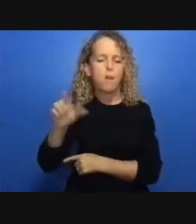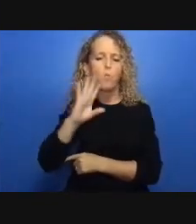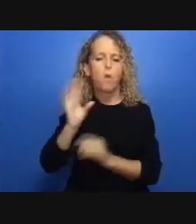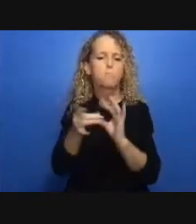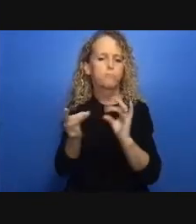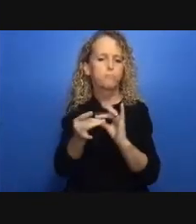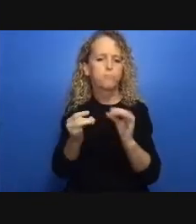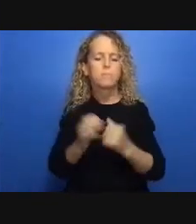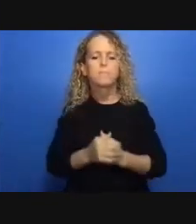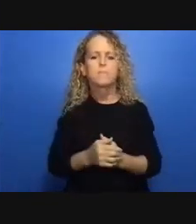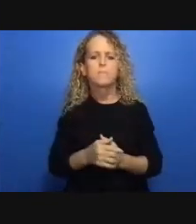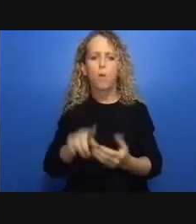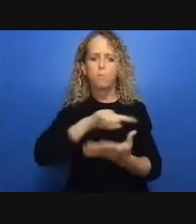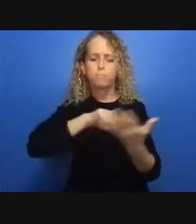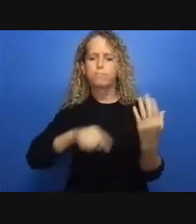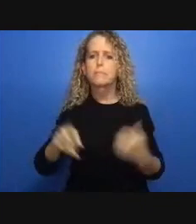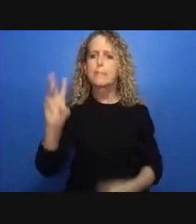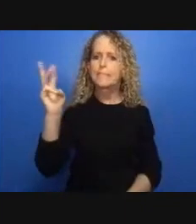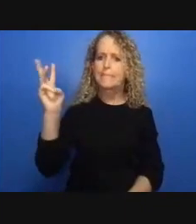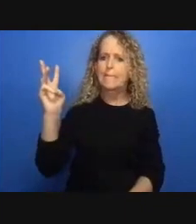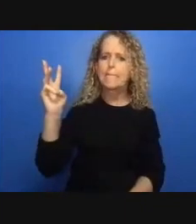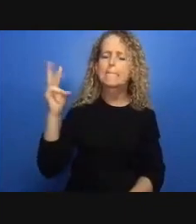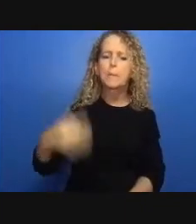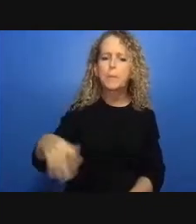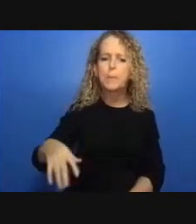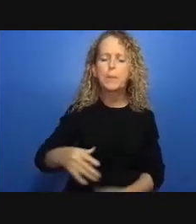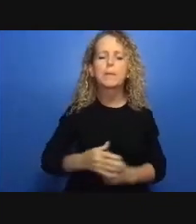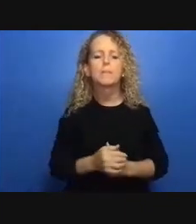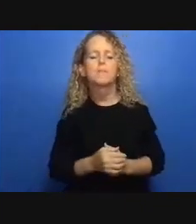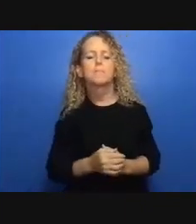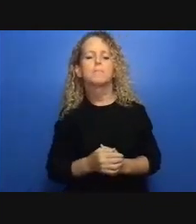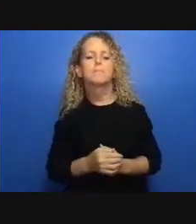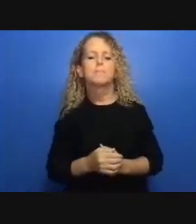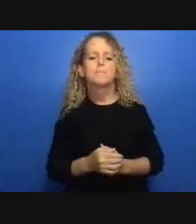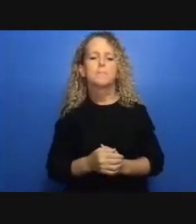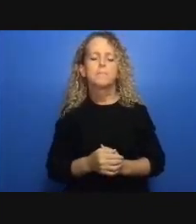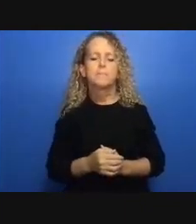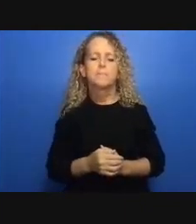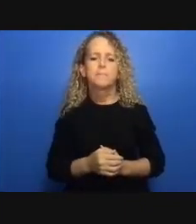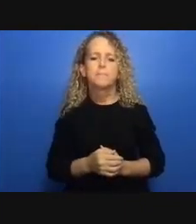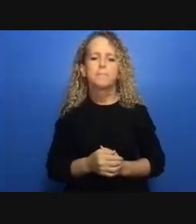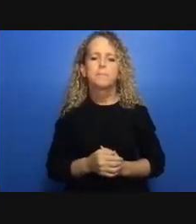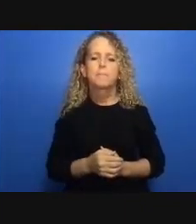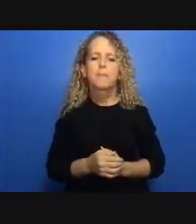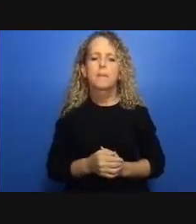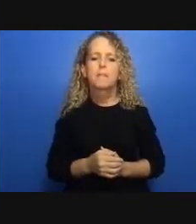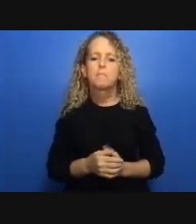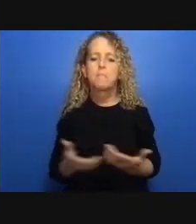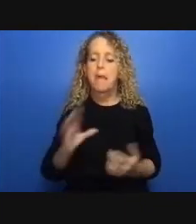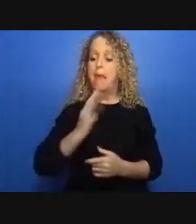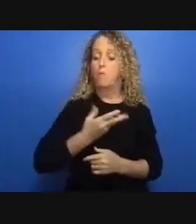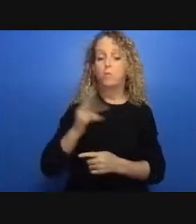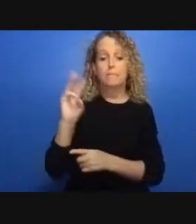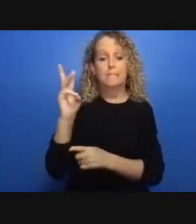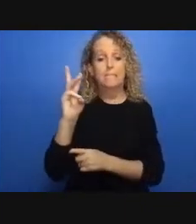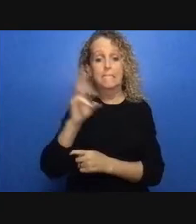to online resources or have very little online literacy skills or simply do not speak english and